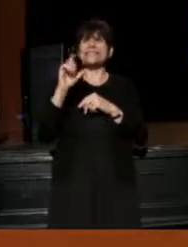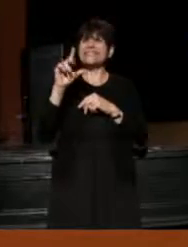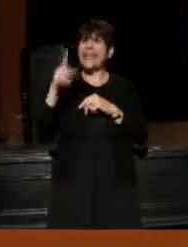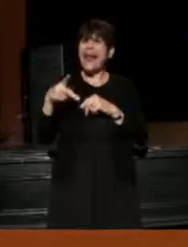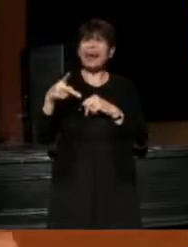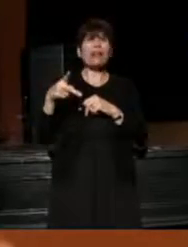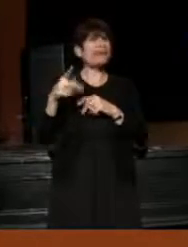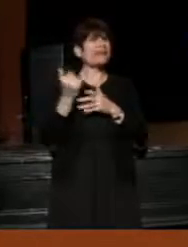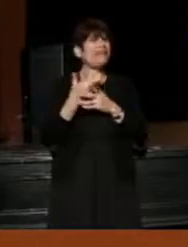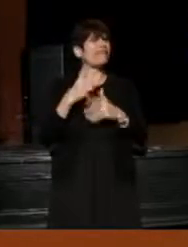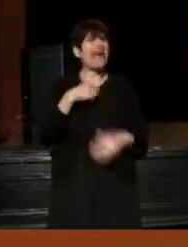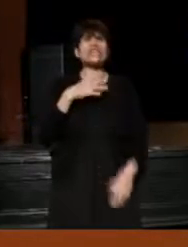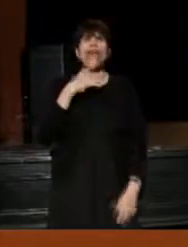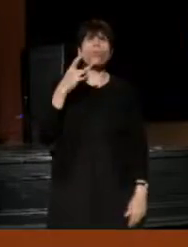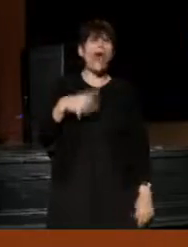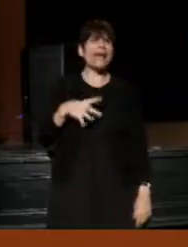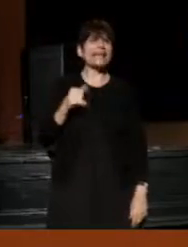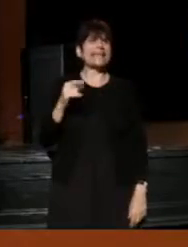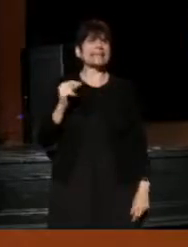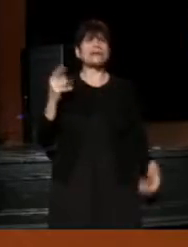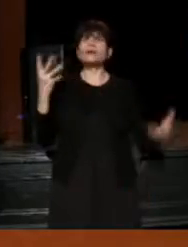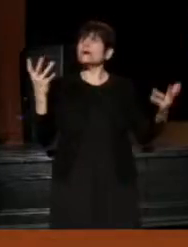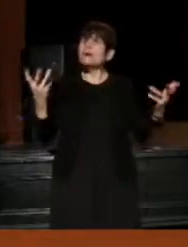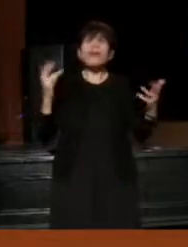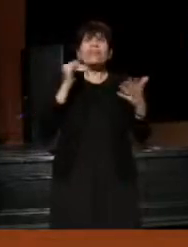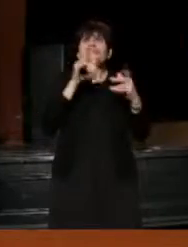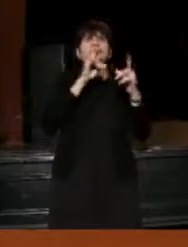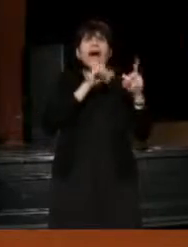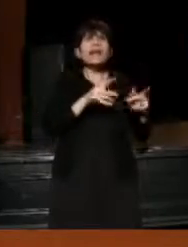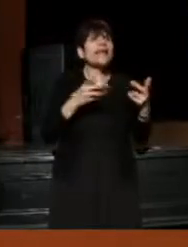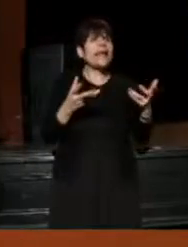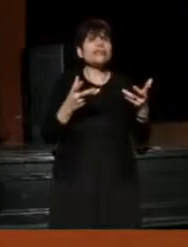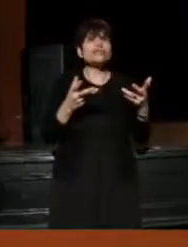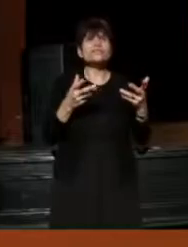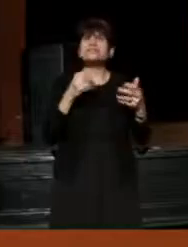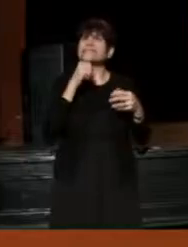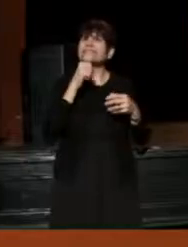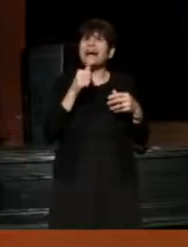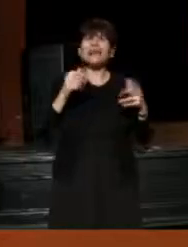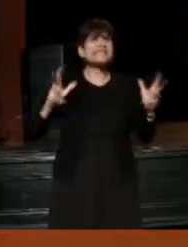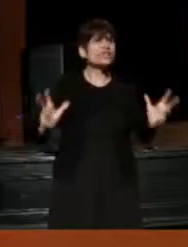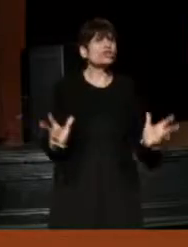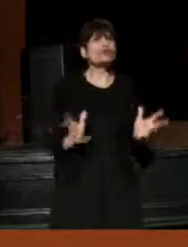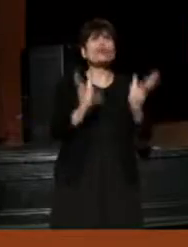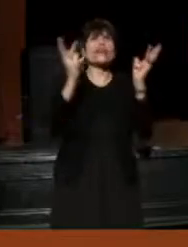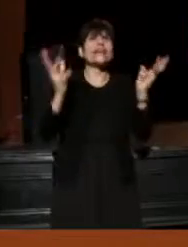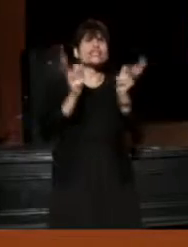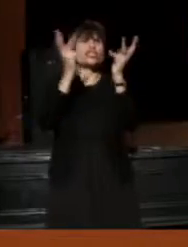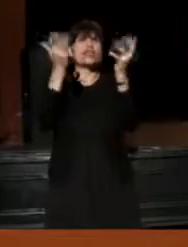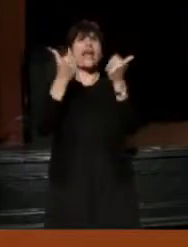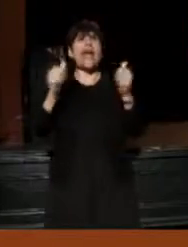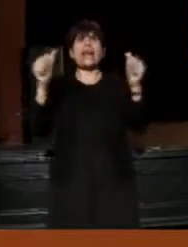It's not an answer, and it doesn't enrich anybody, including the person who says it.